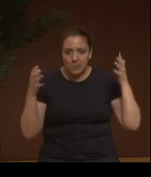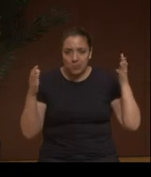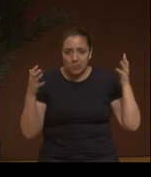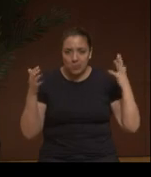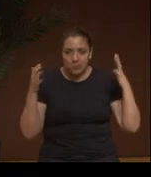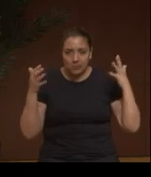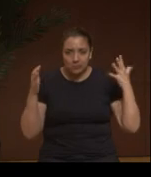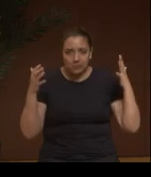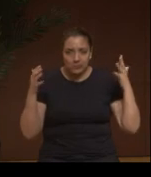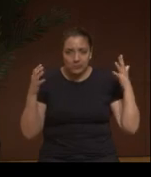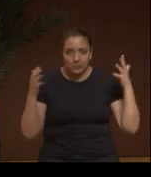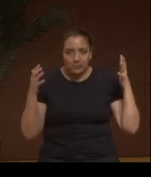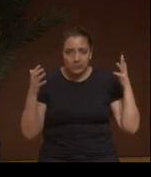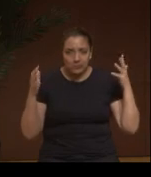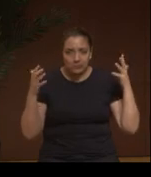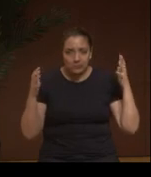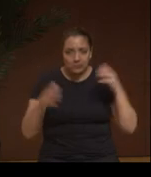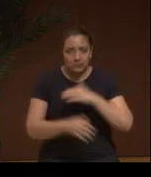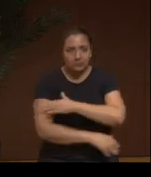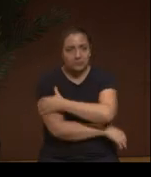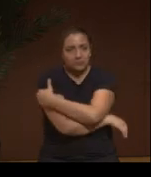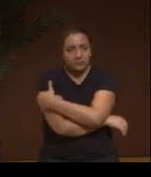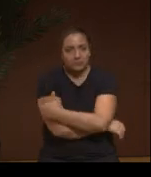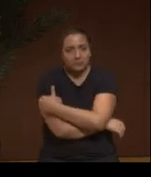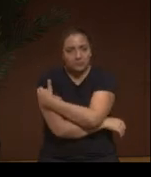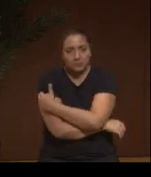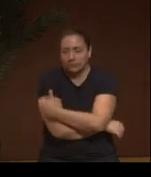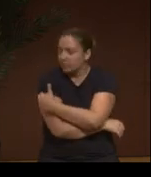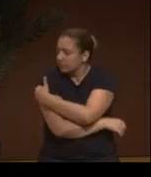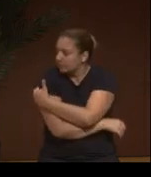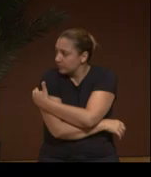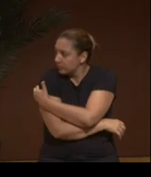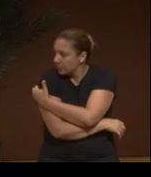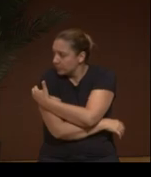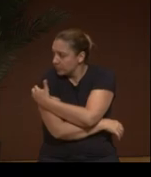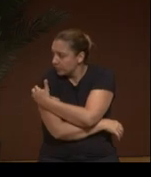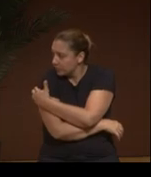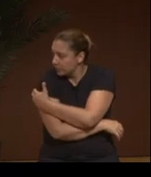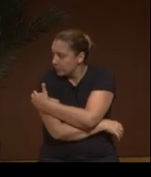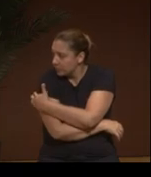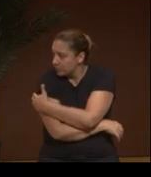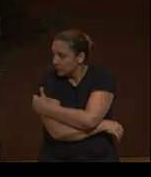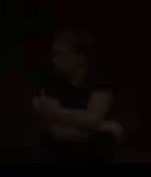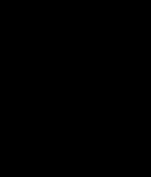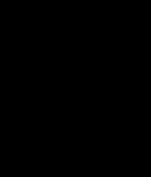and José Barreiro is going to offer…